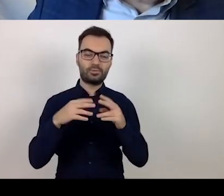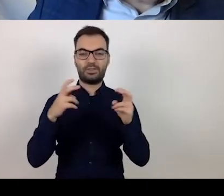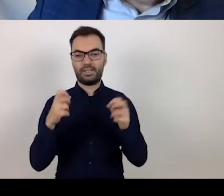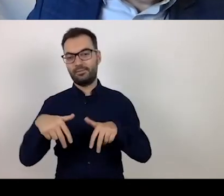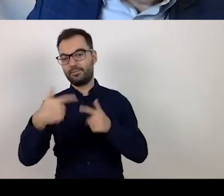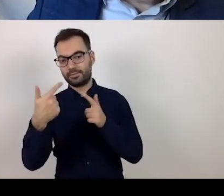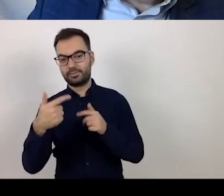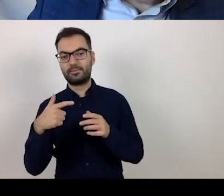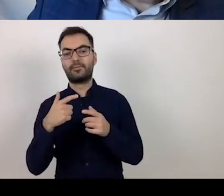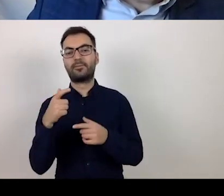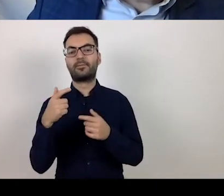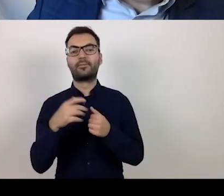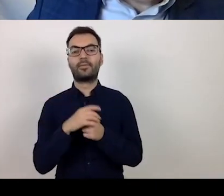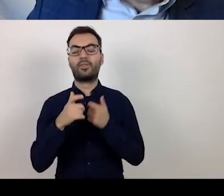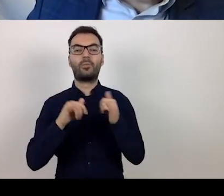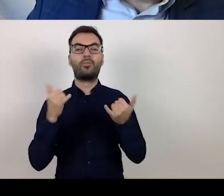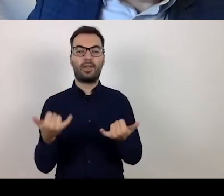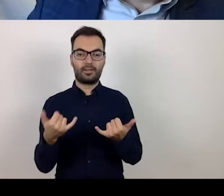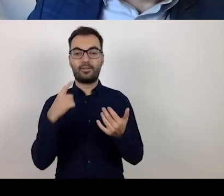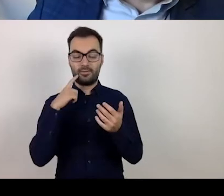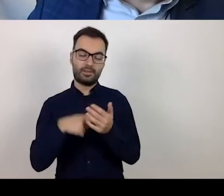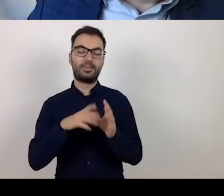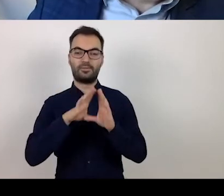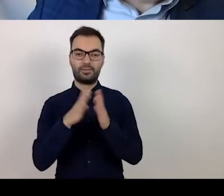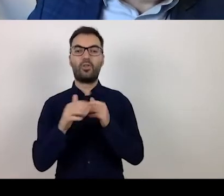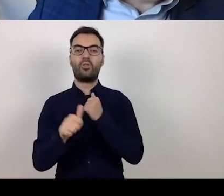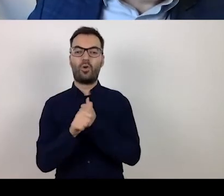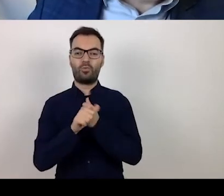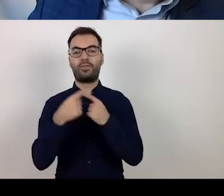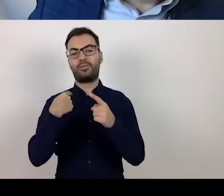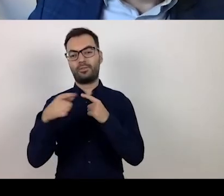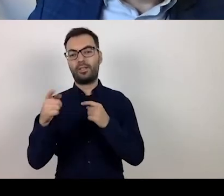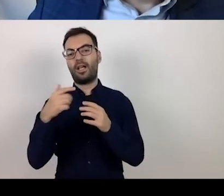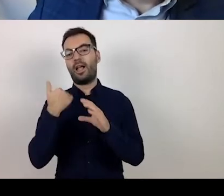by transferring the documentation electronically.